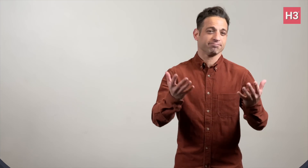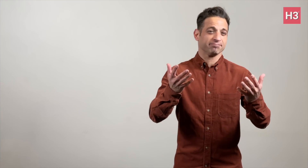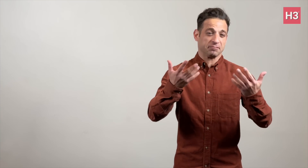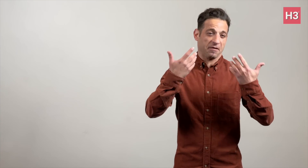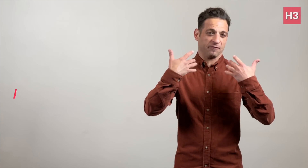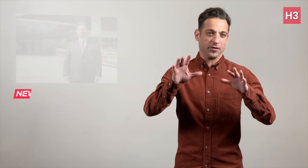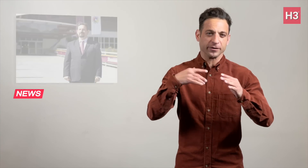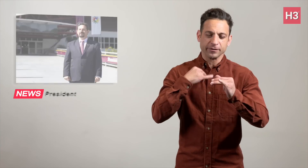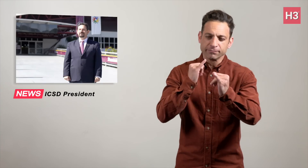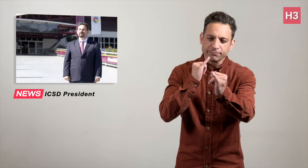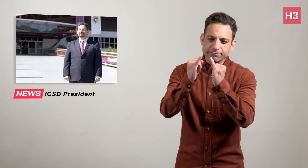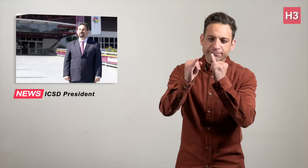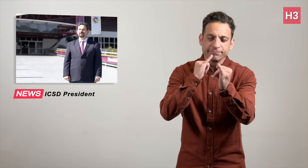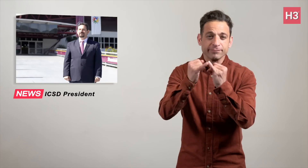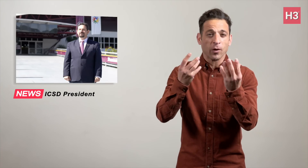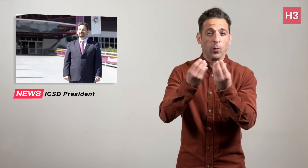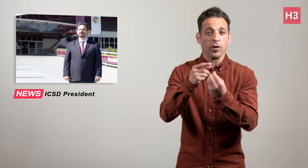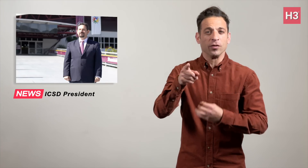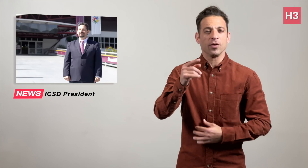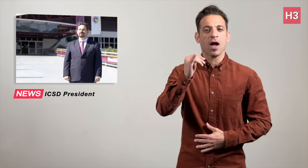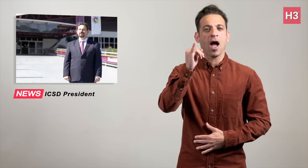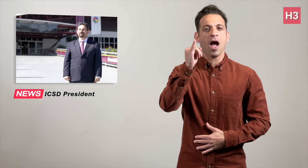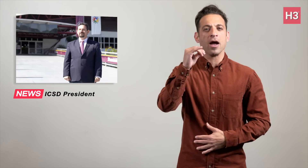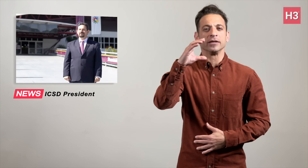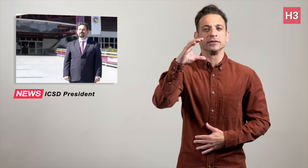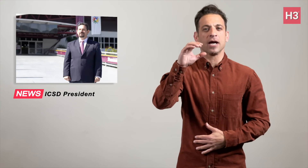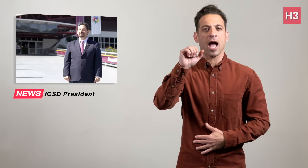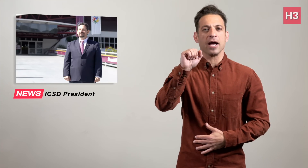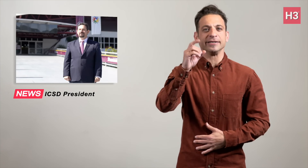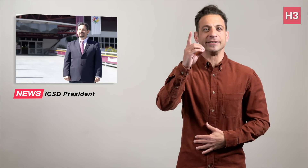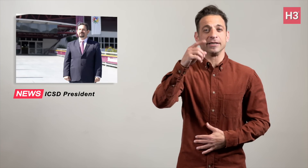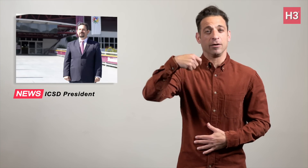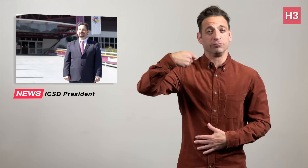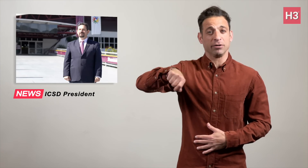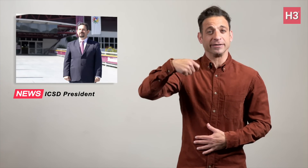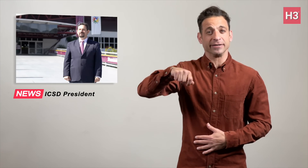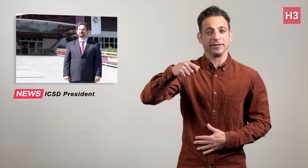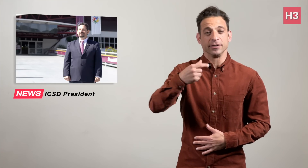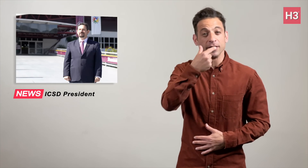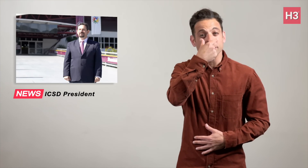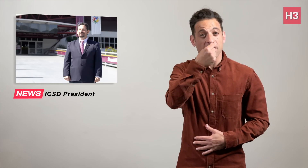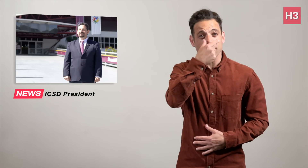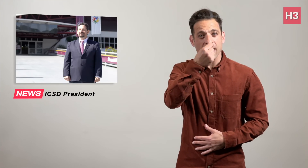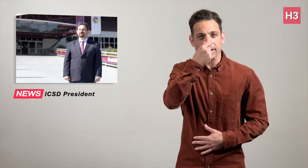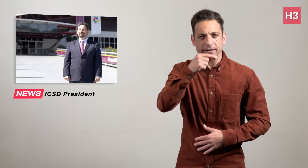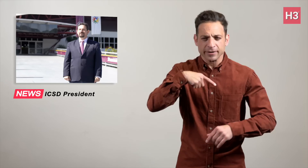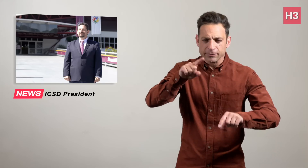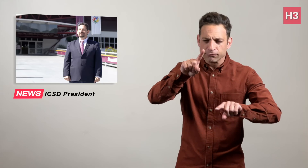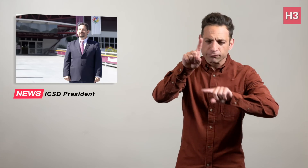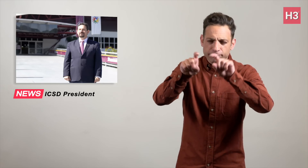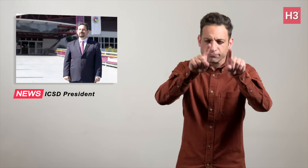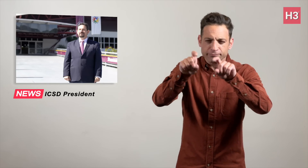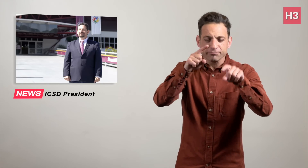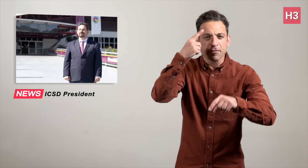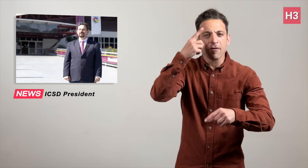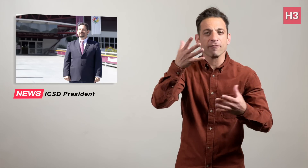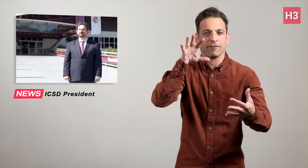I had an interview with Gustavo de Araujo,